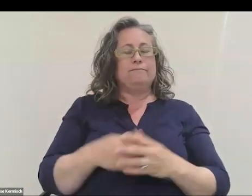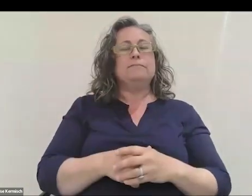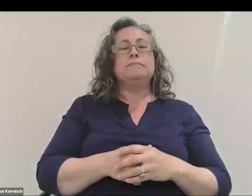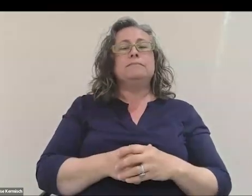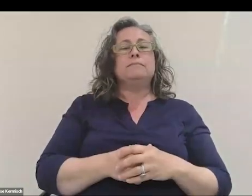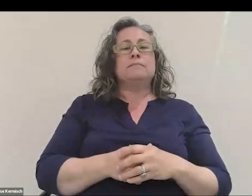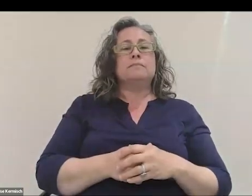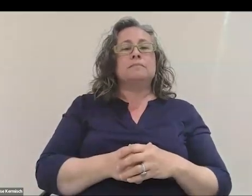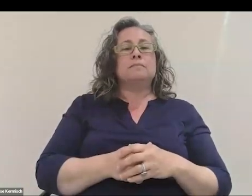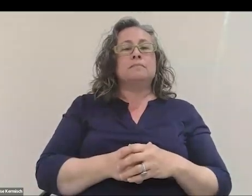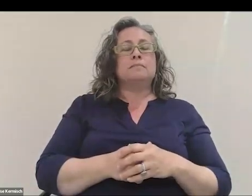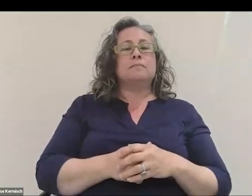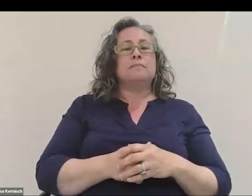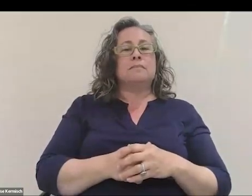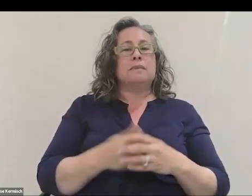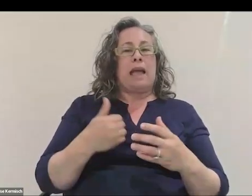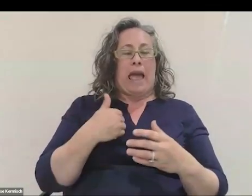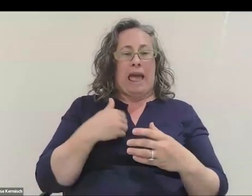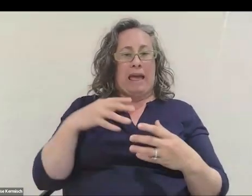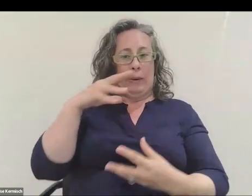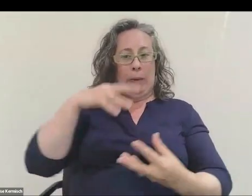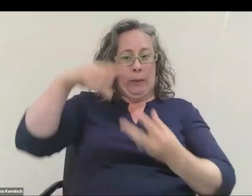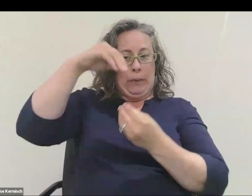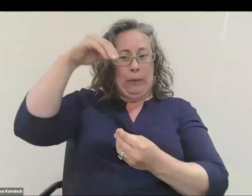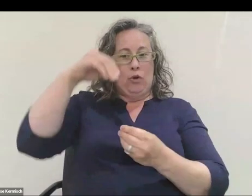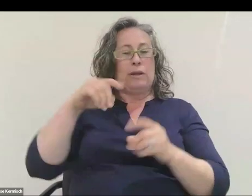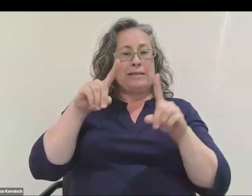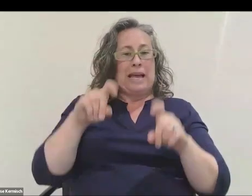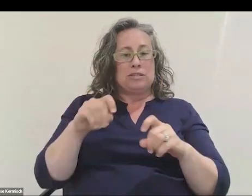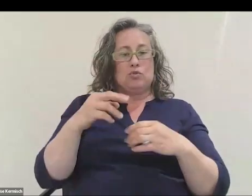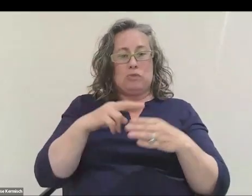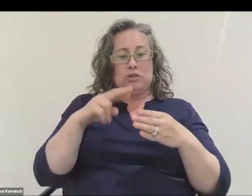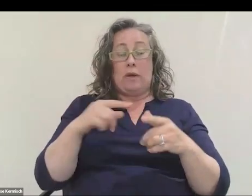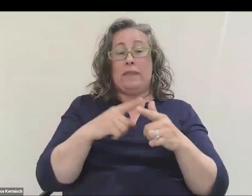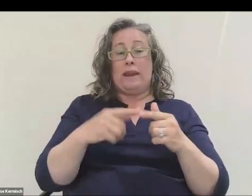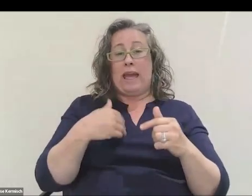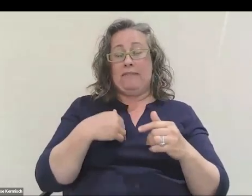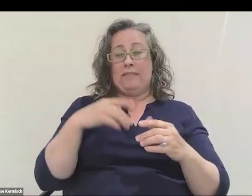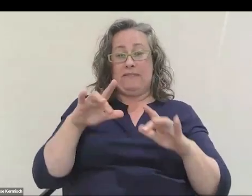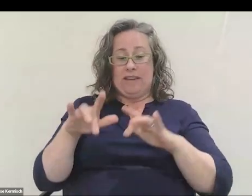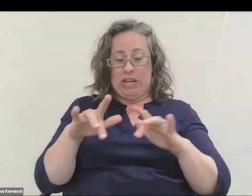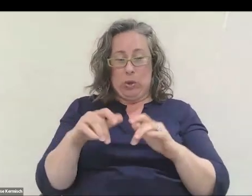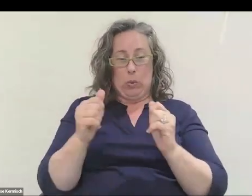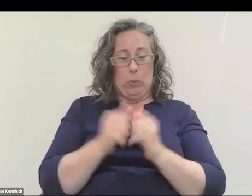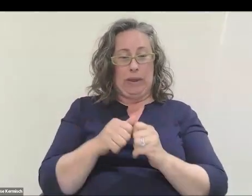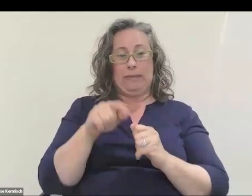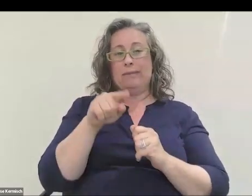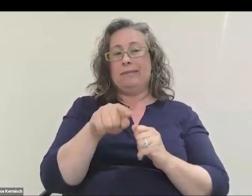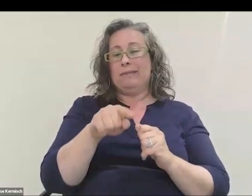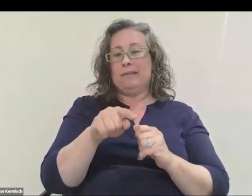We got the vacuum test results, and then, we got this video of the flight.